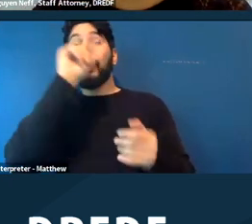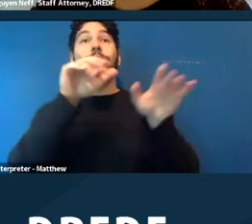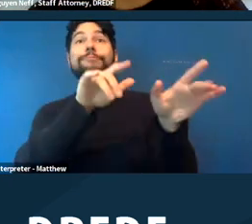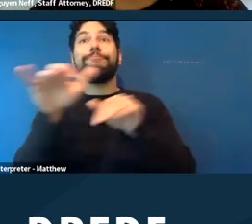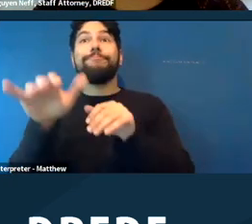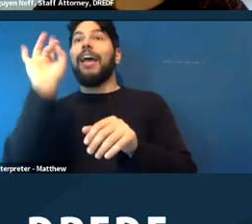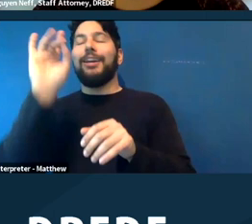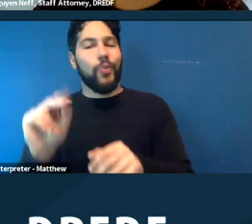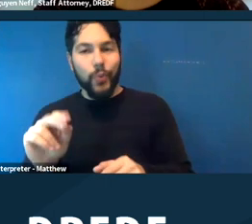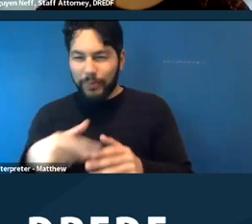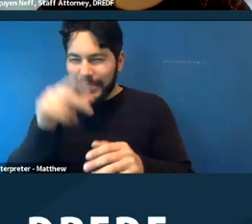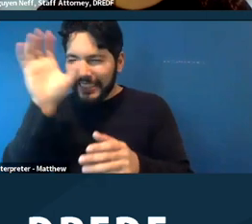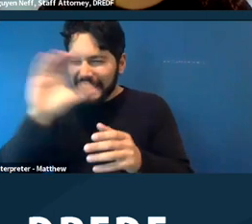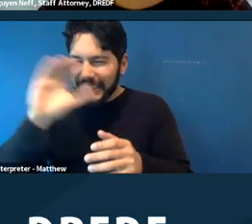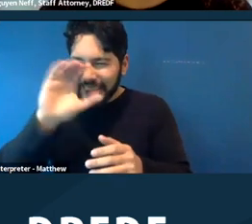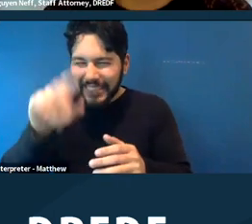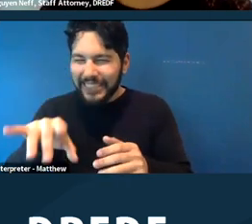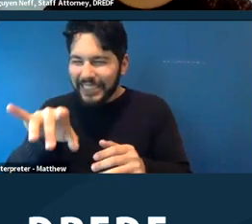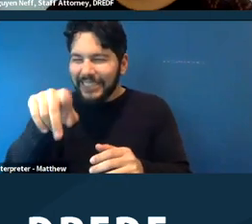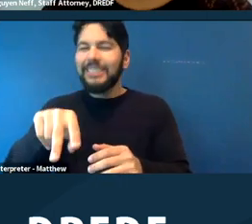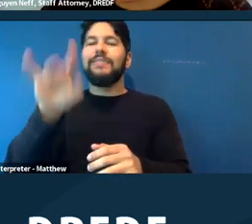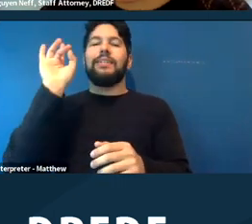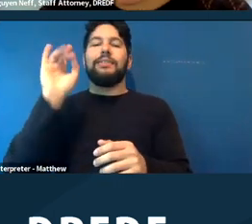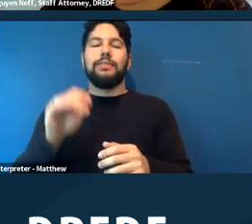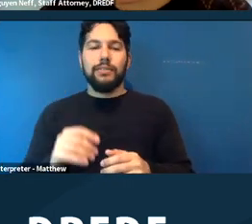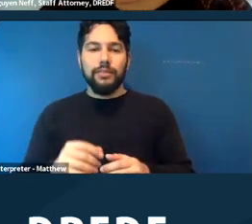And with that being said, you don't only have to make a reasonable accommodation